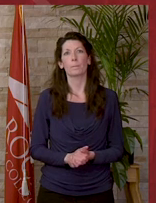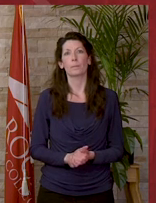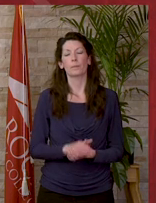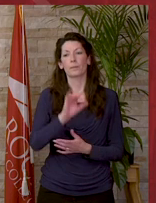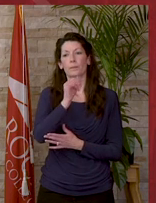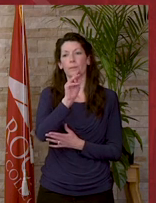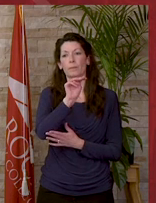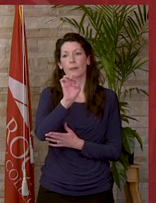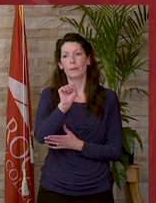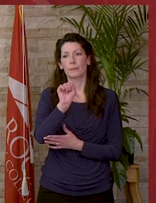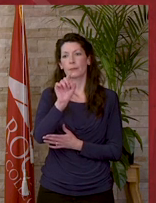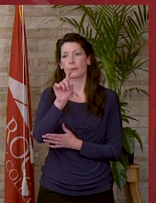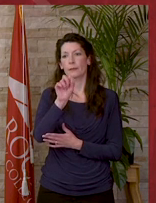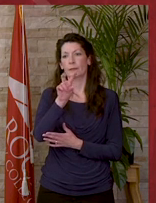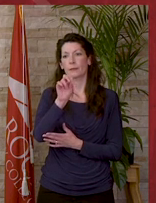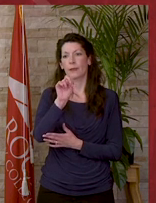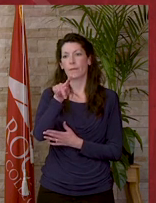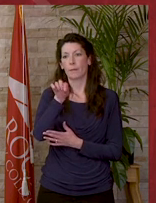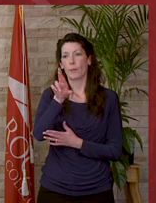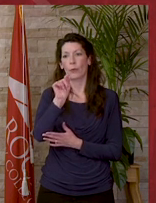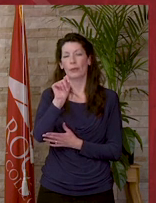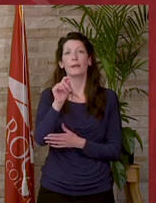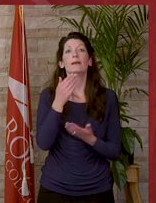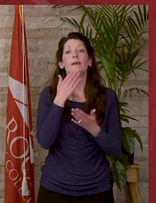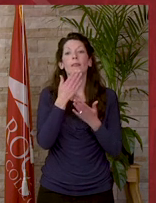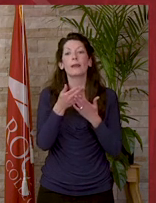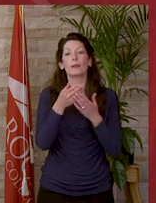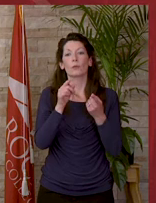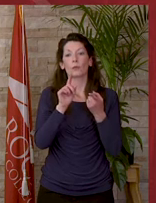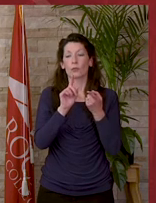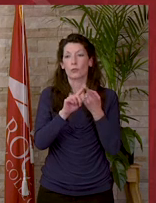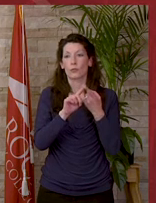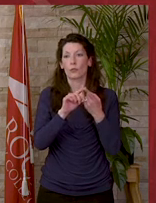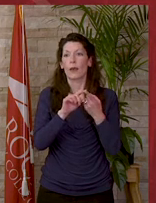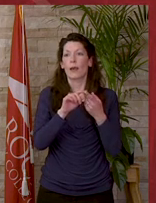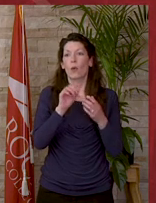James Davenport: Thanks to Edinburgh classical academy, Warren Tech, and Mr